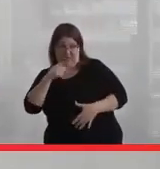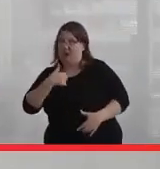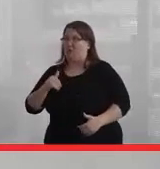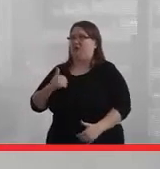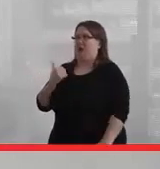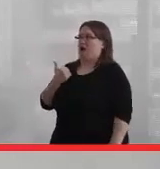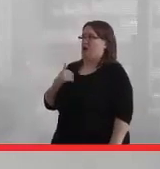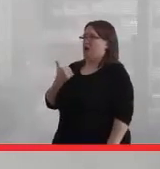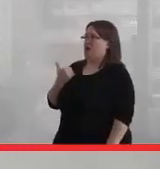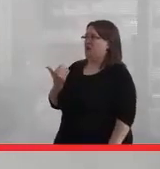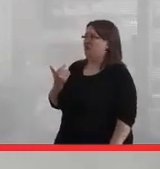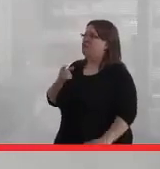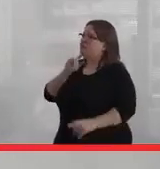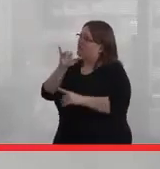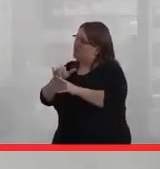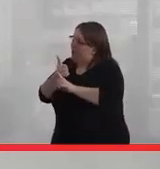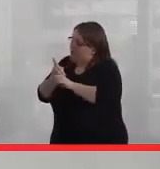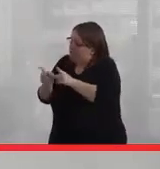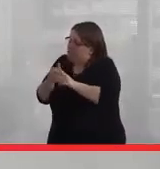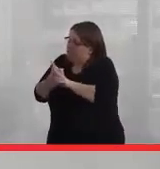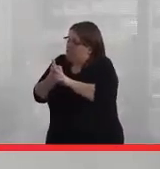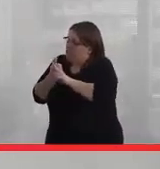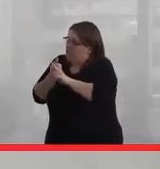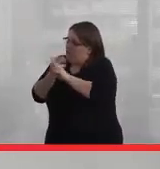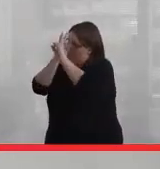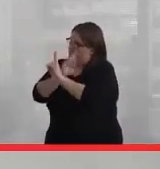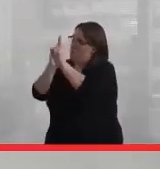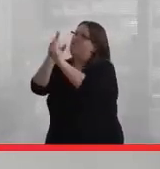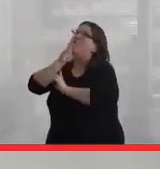It's usually something reserved for women who are much older, who've already